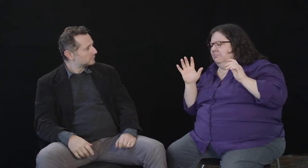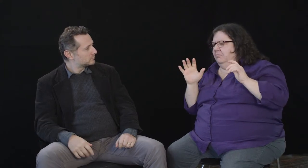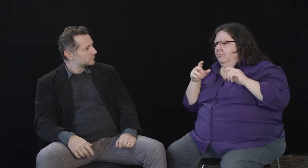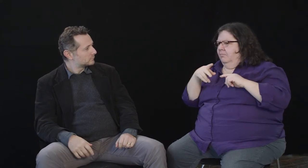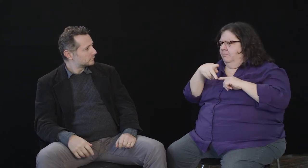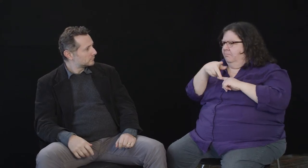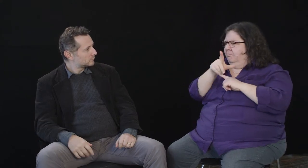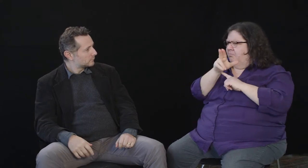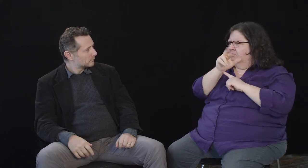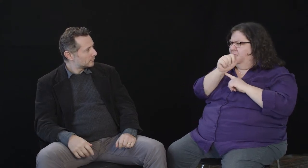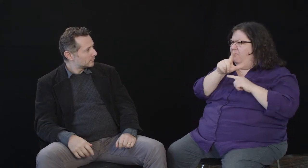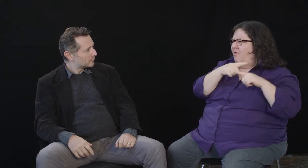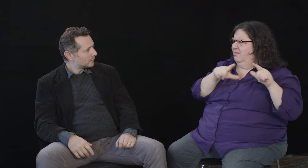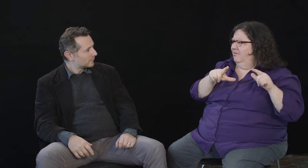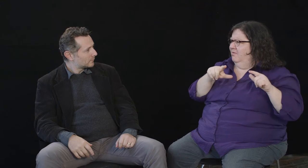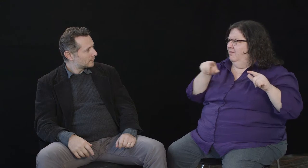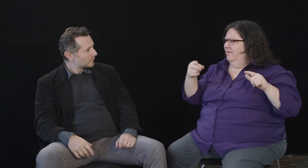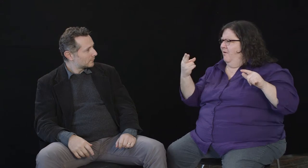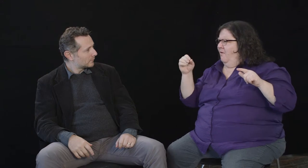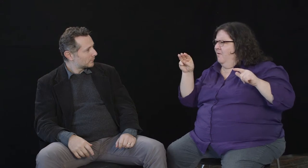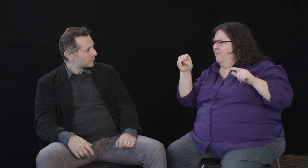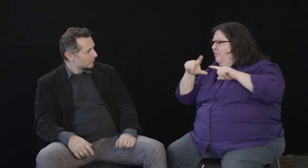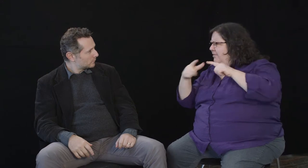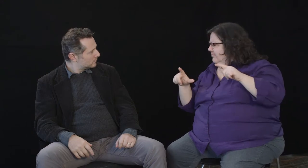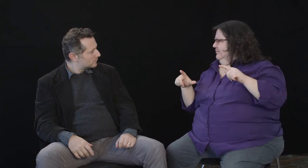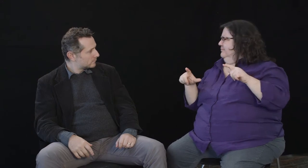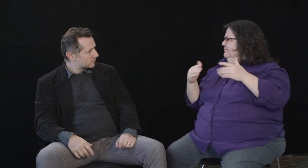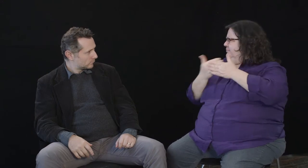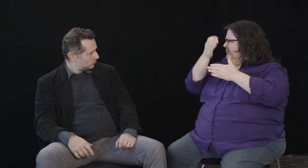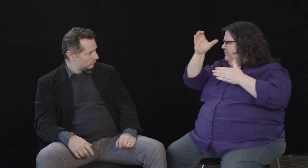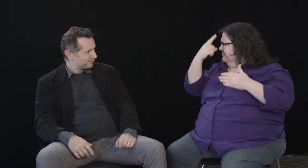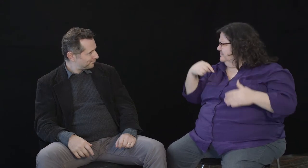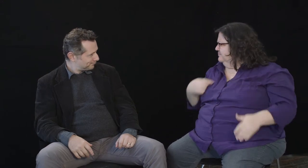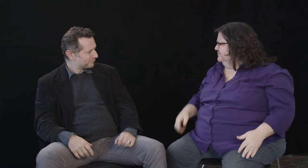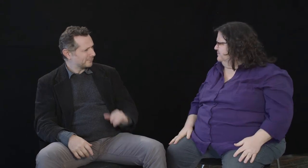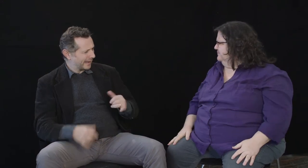“pluralingual” and “homolingual” are new concepts.